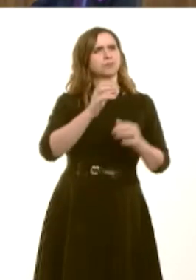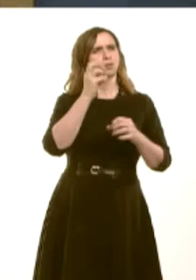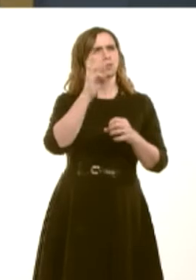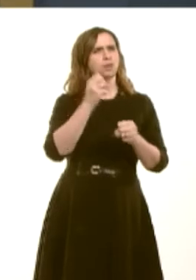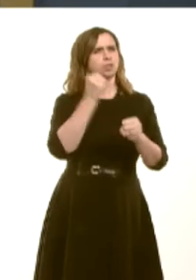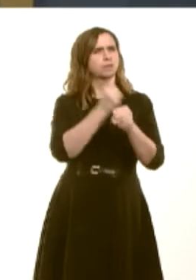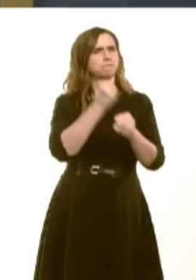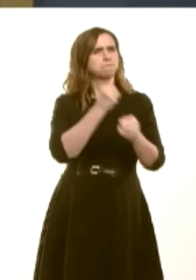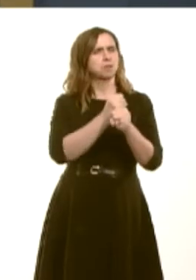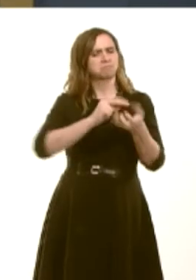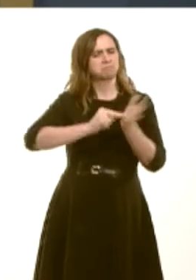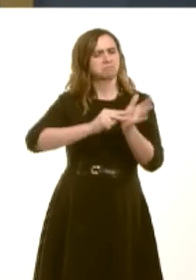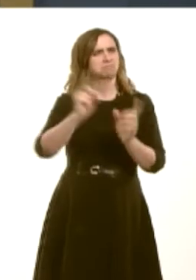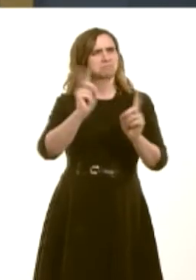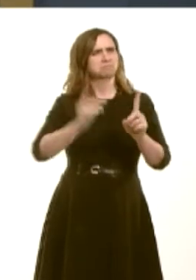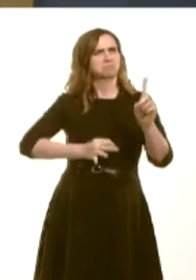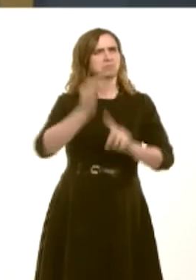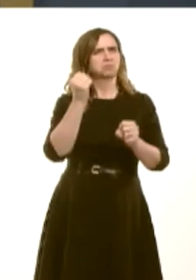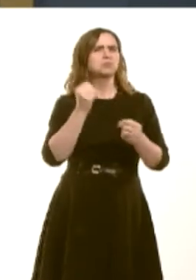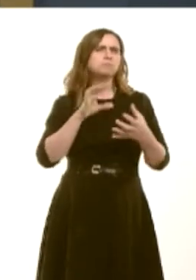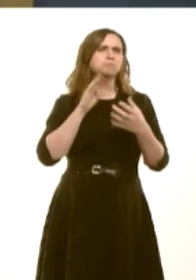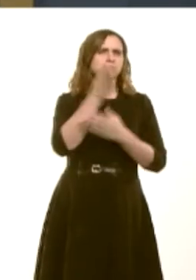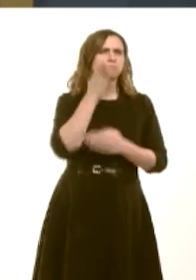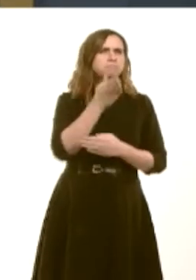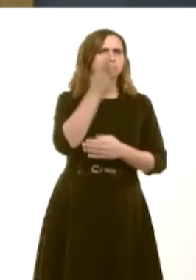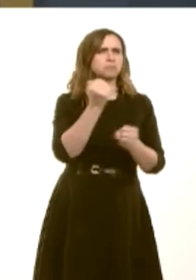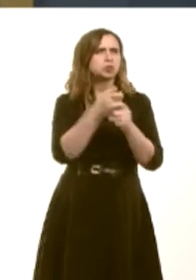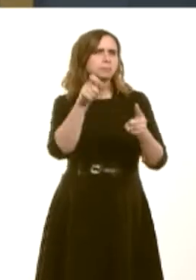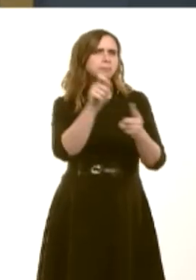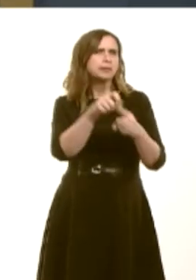meddygon teulu yng Nghymru yn 2015? OAQ(4)2171(FM) Carwyn Jones: Our plans to improve access